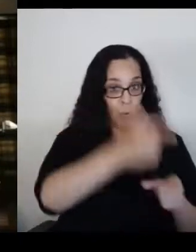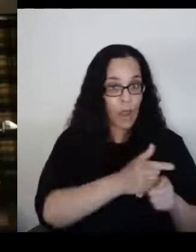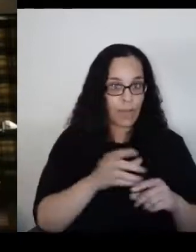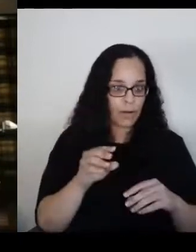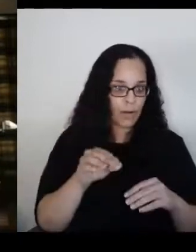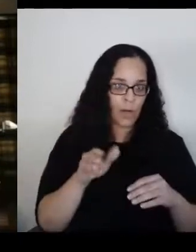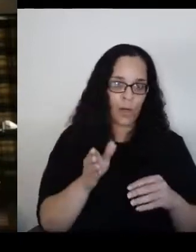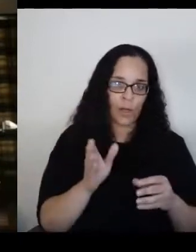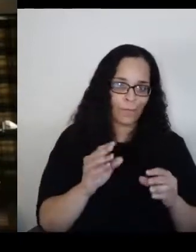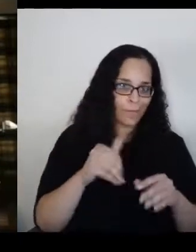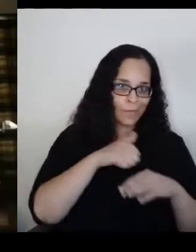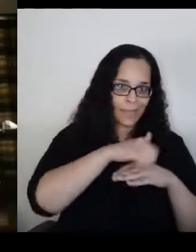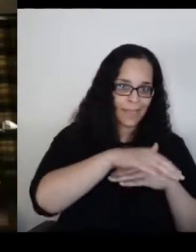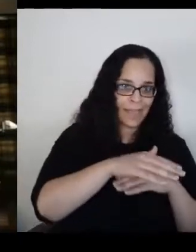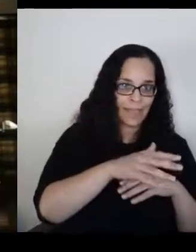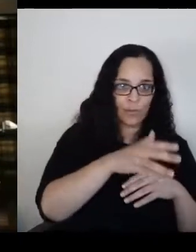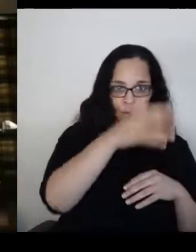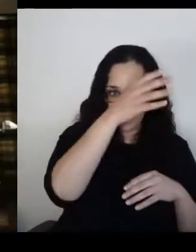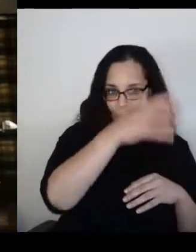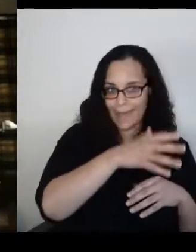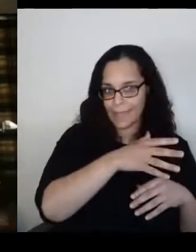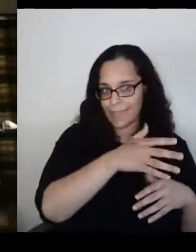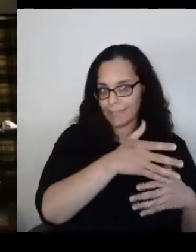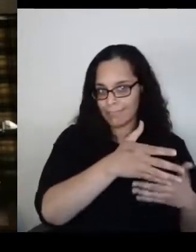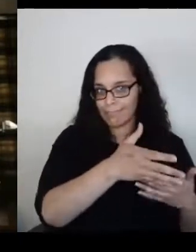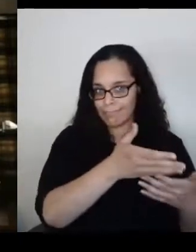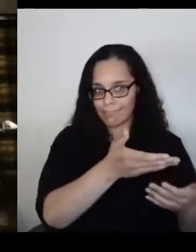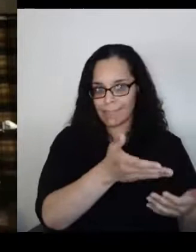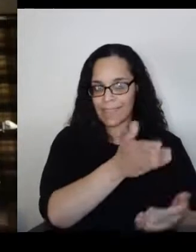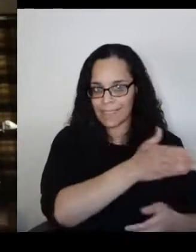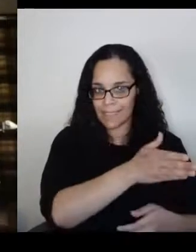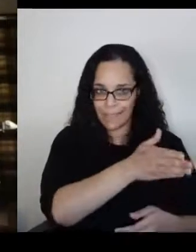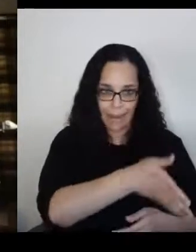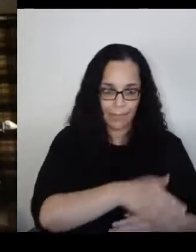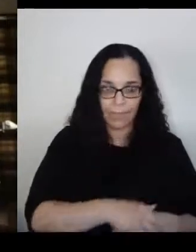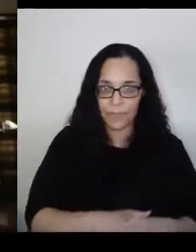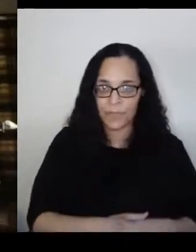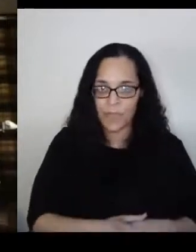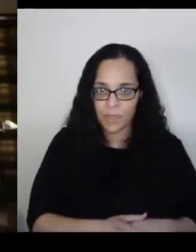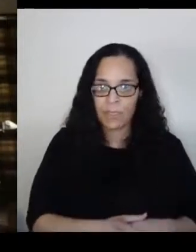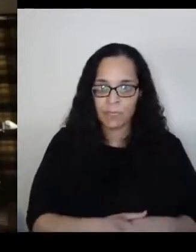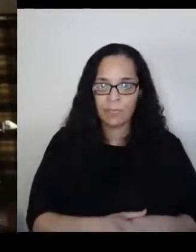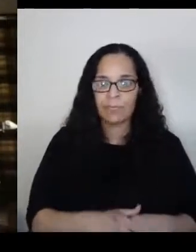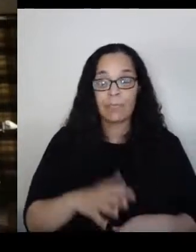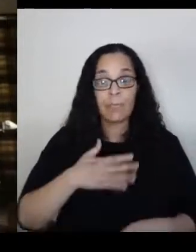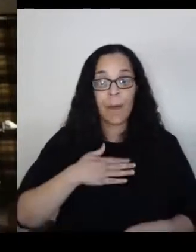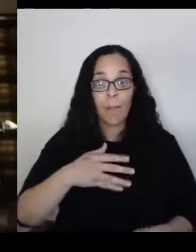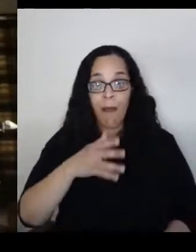I went into a children's bunk. My mother actually probably saved my life